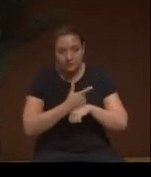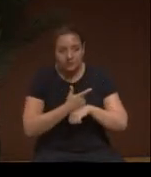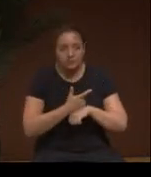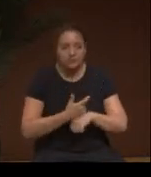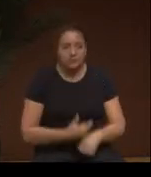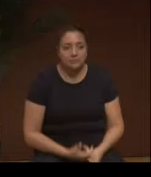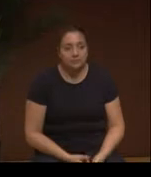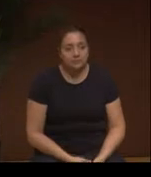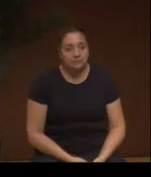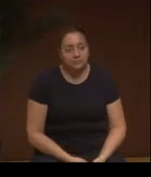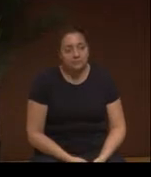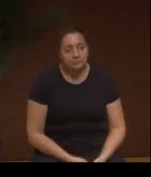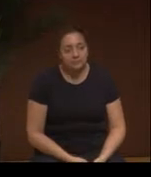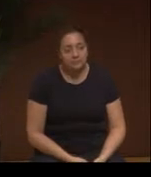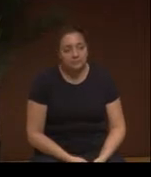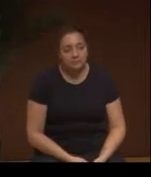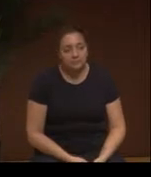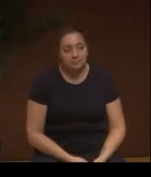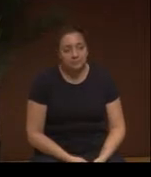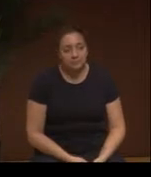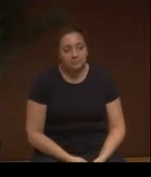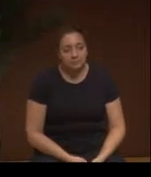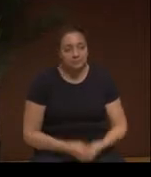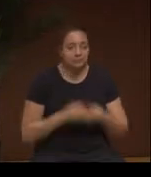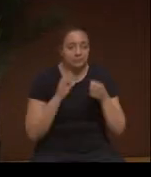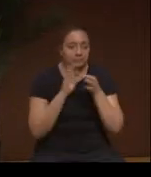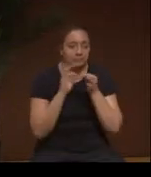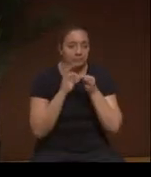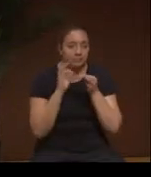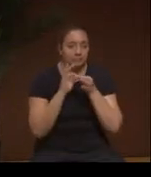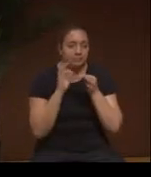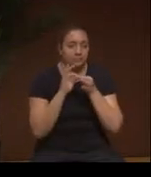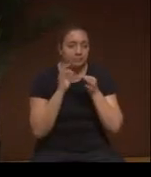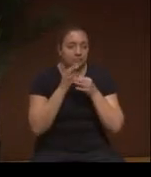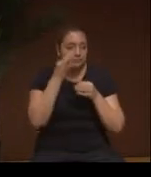[Taíno greeting, continued].